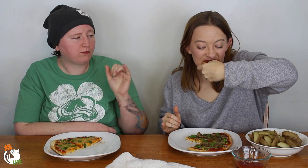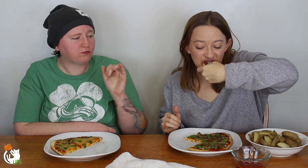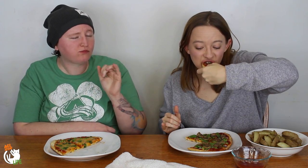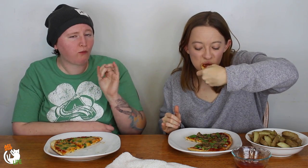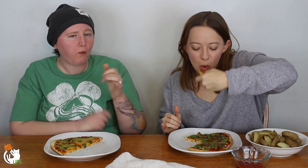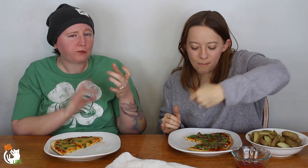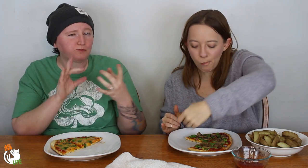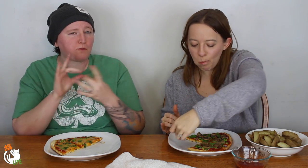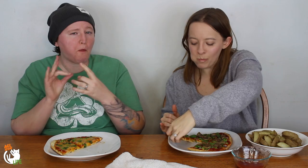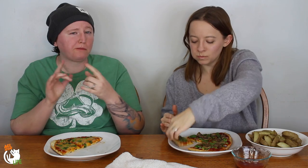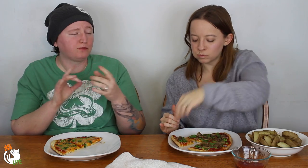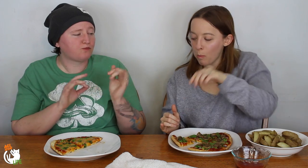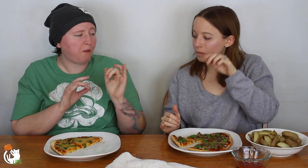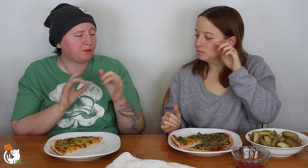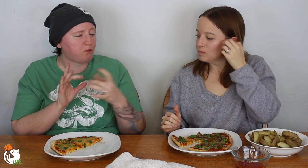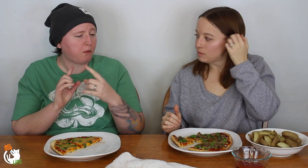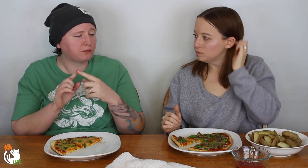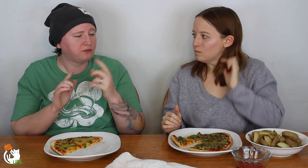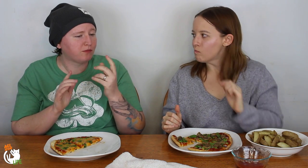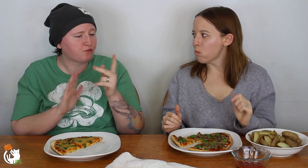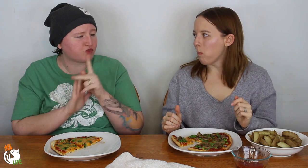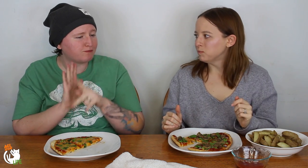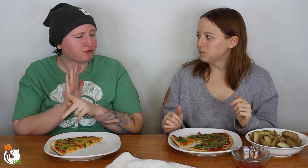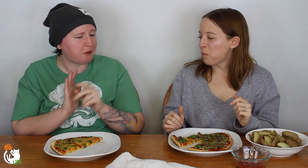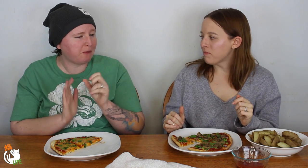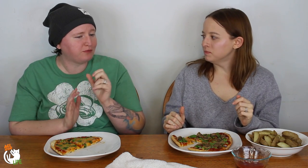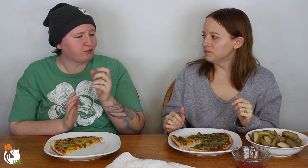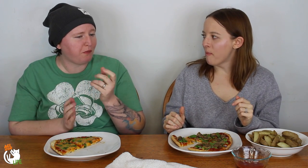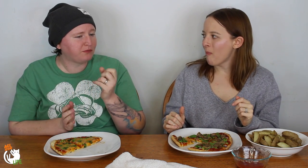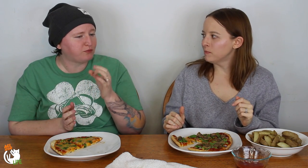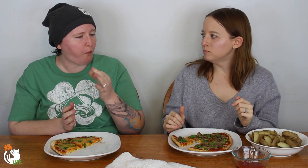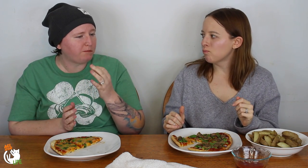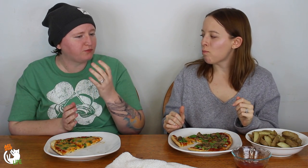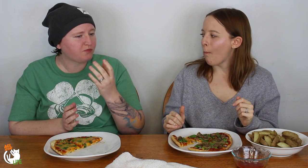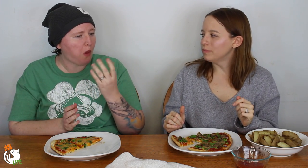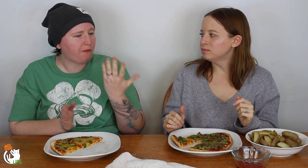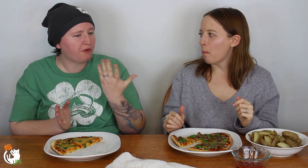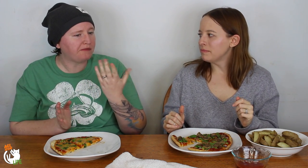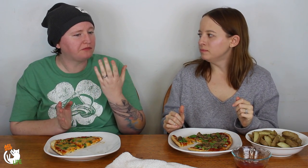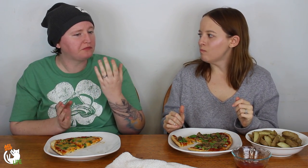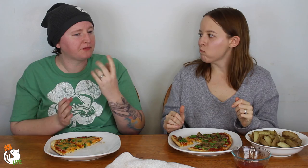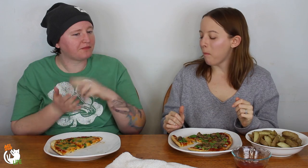Yeah, that kind of relates to the principle of...